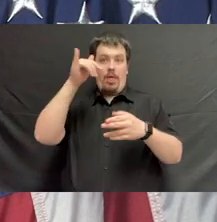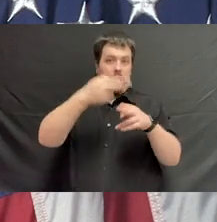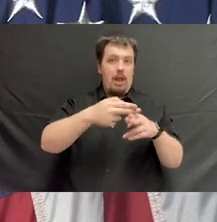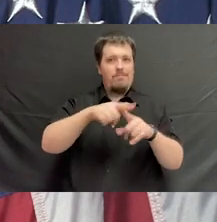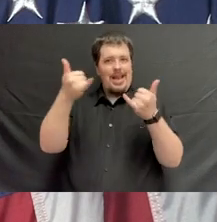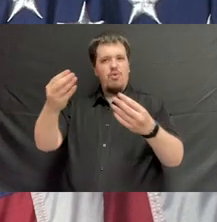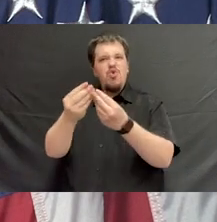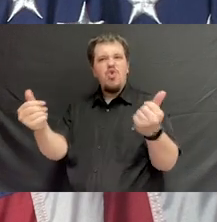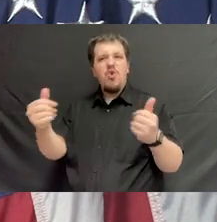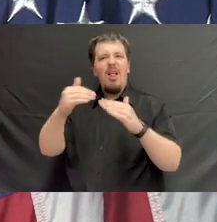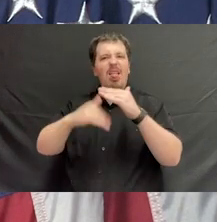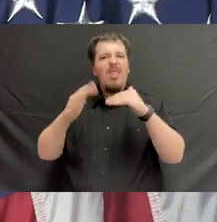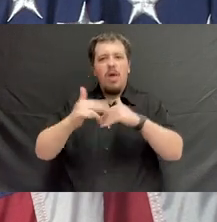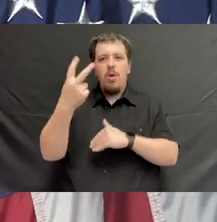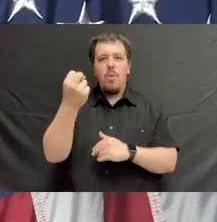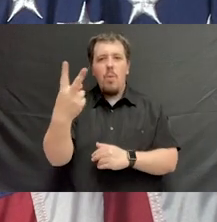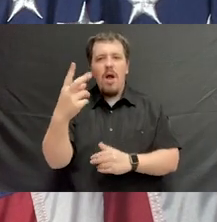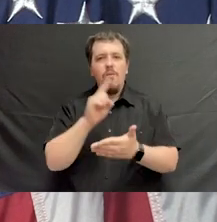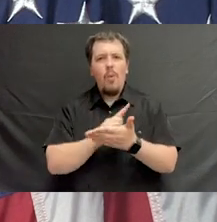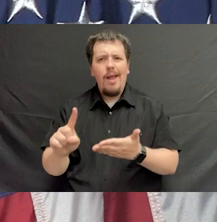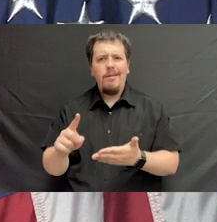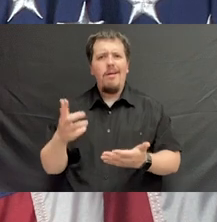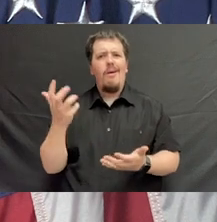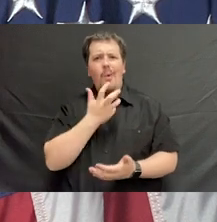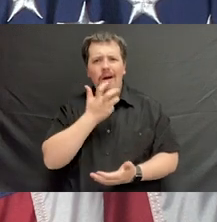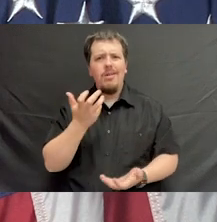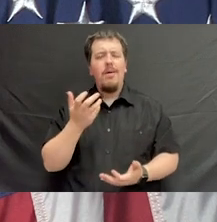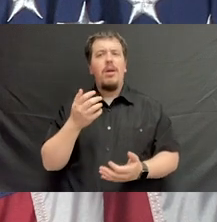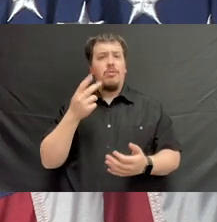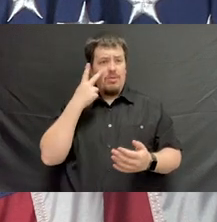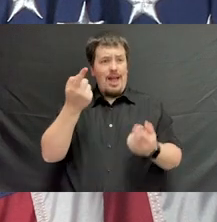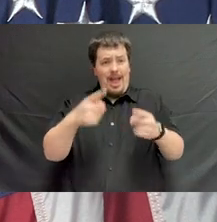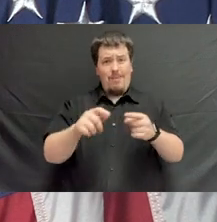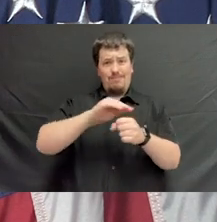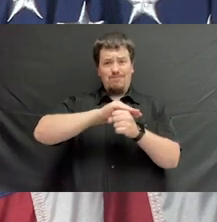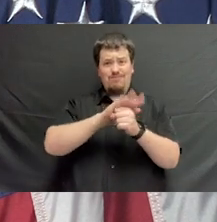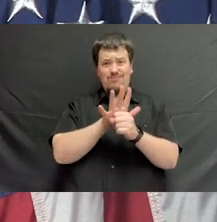we now can cure in less than 12 weeks. And look what's happened with the pandemic.